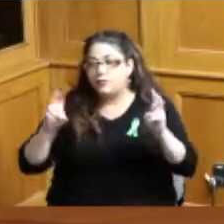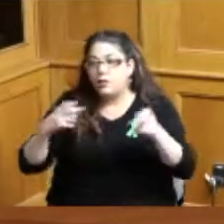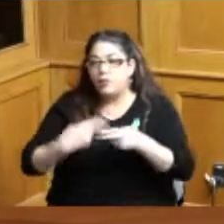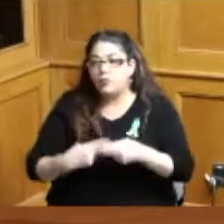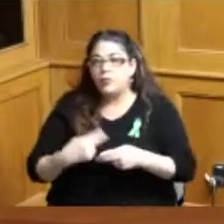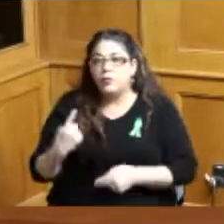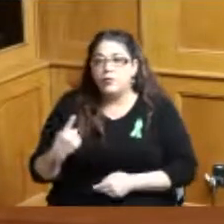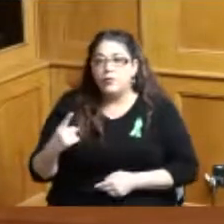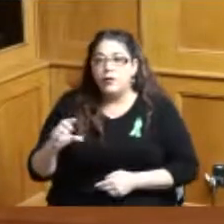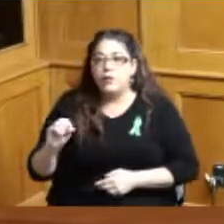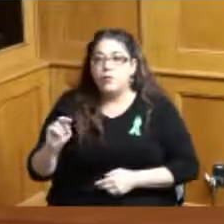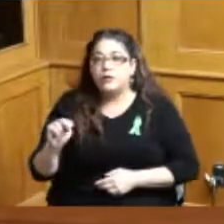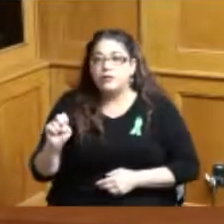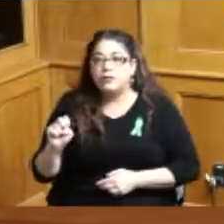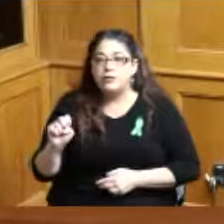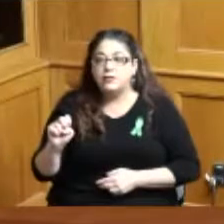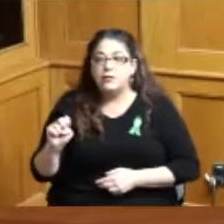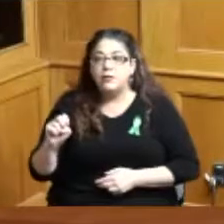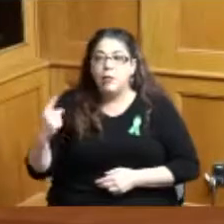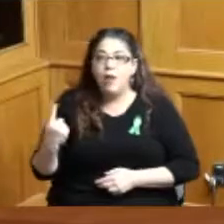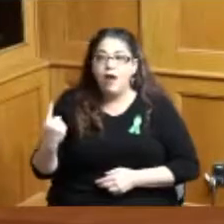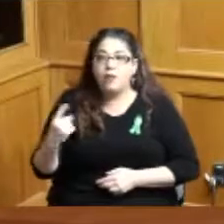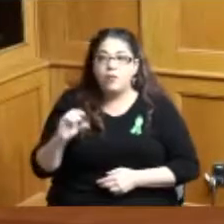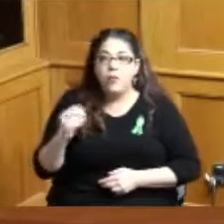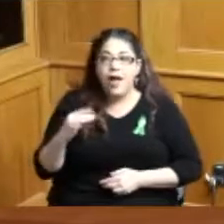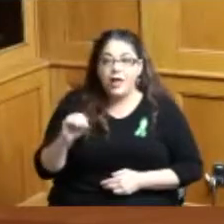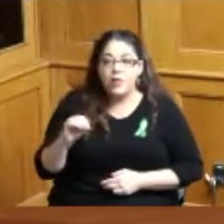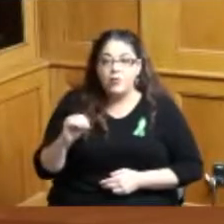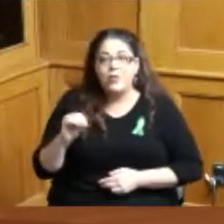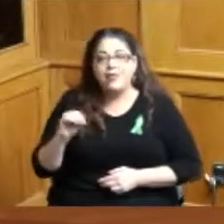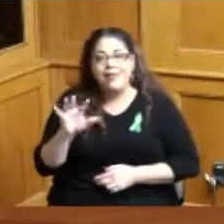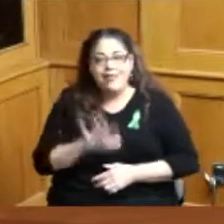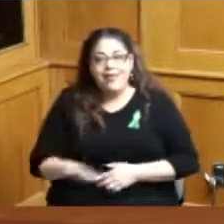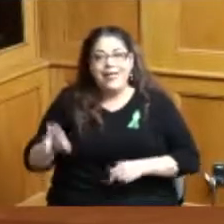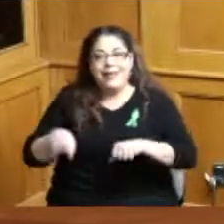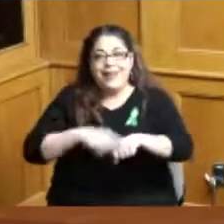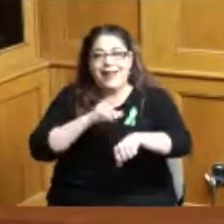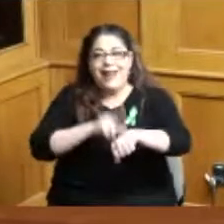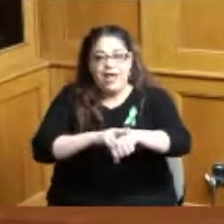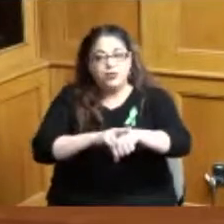a nationwide settlement the state of Ohio was part of and Hamilton County had signed on to related to